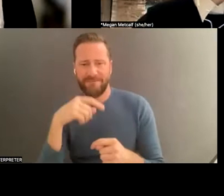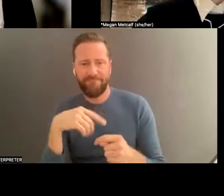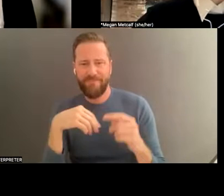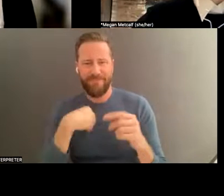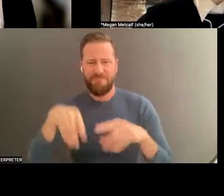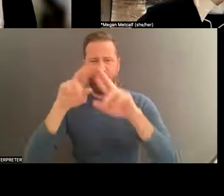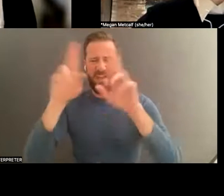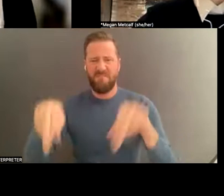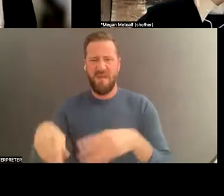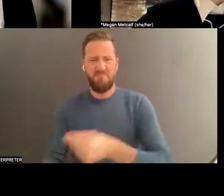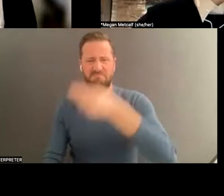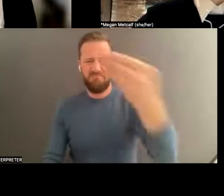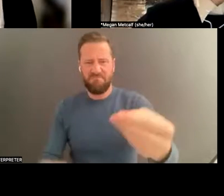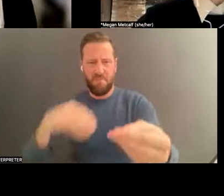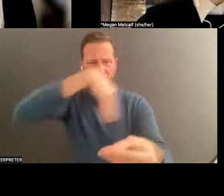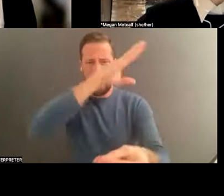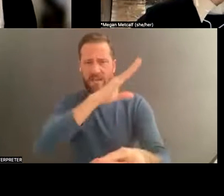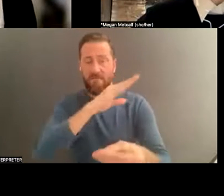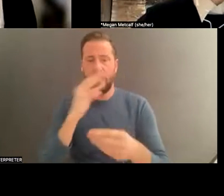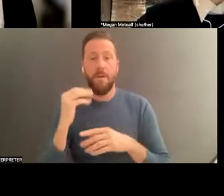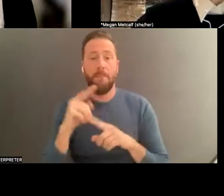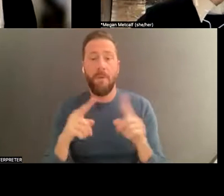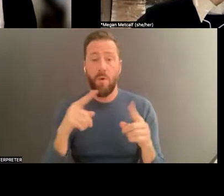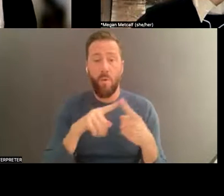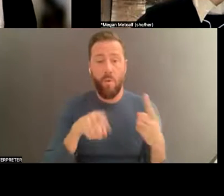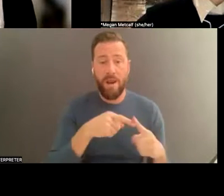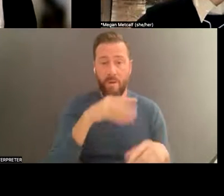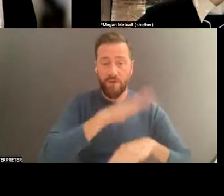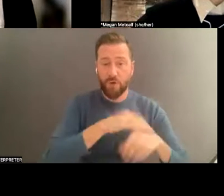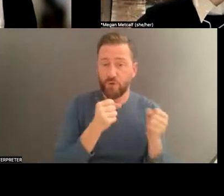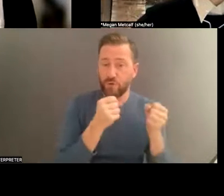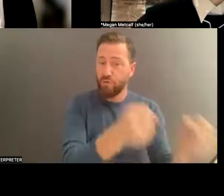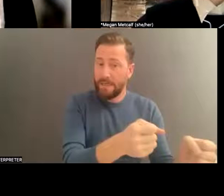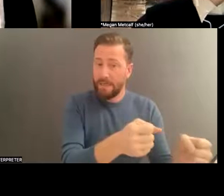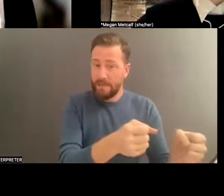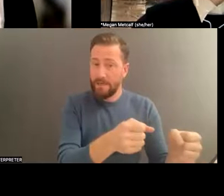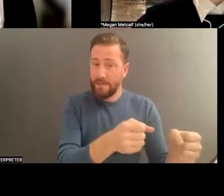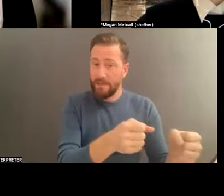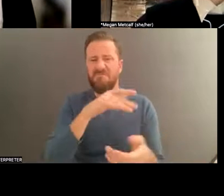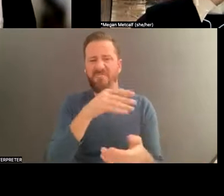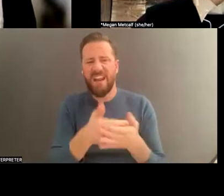and leave. But when I started street performing around central park, Lincoln